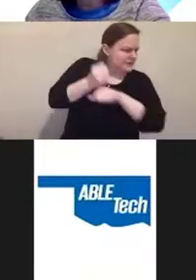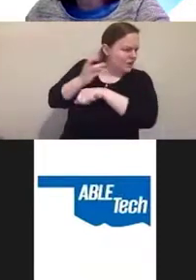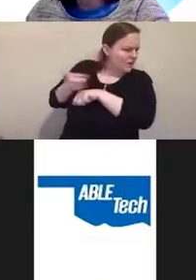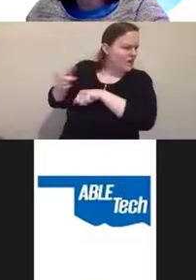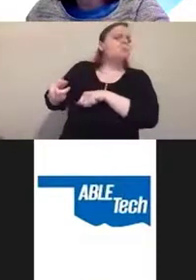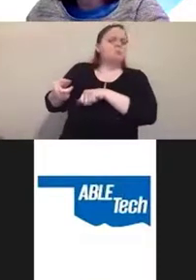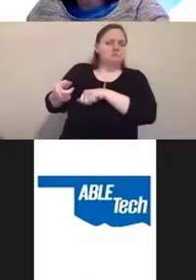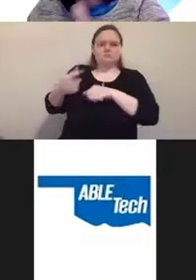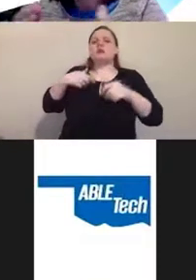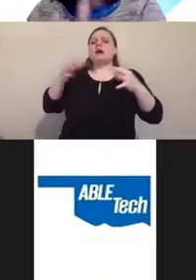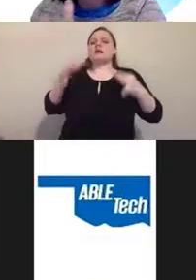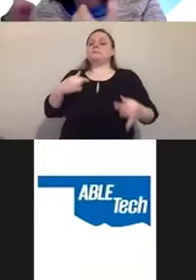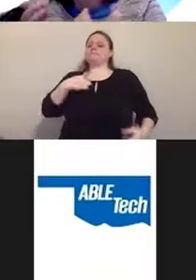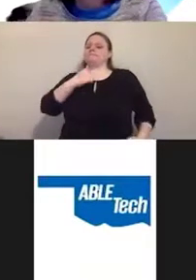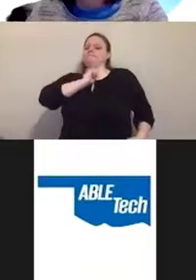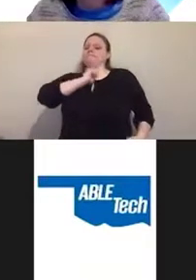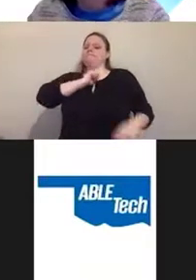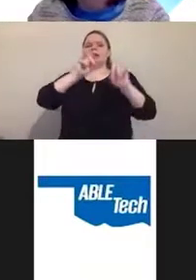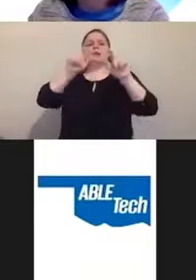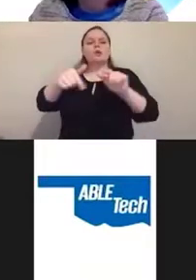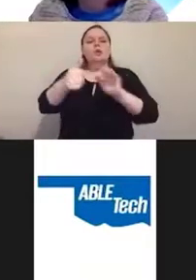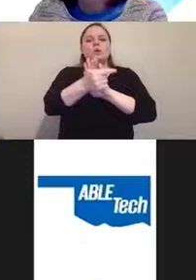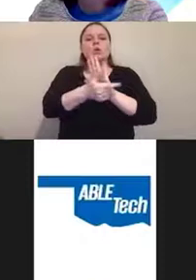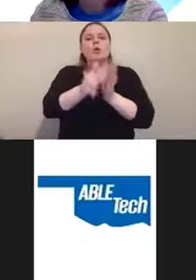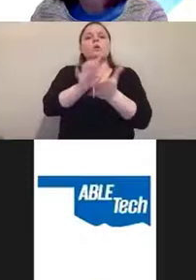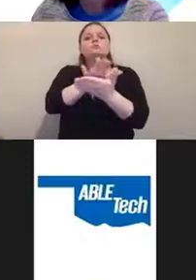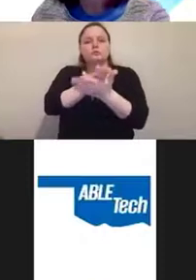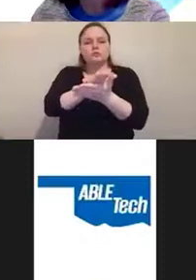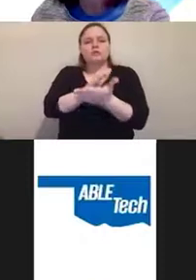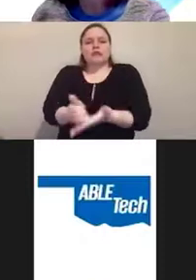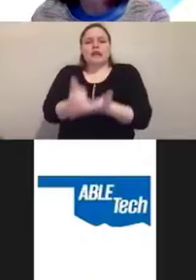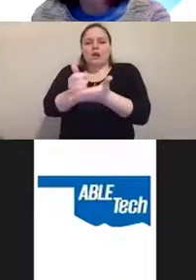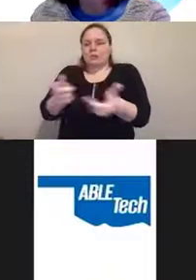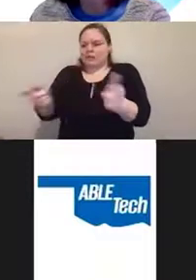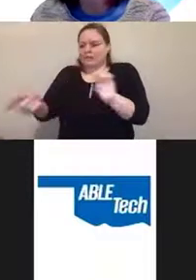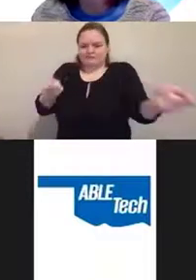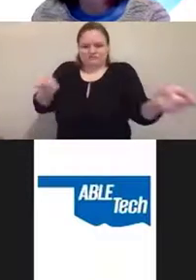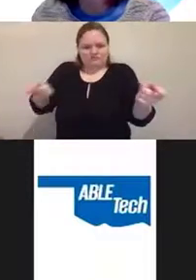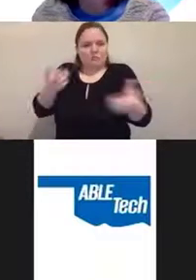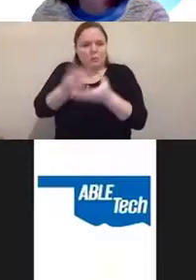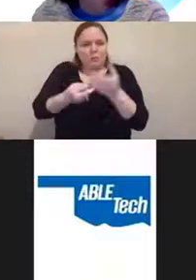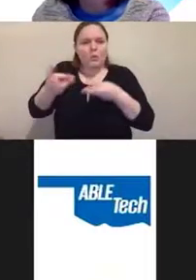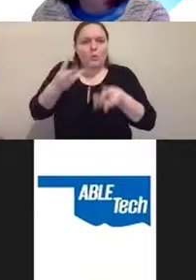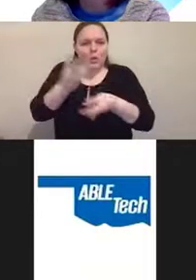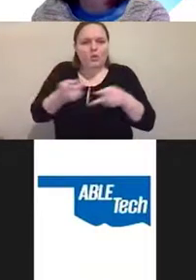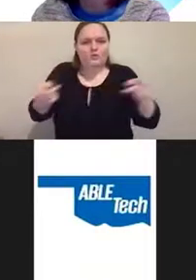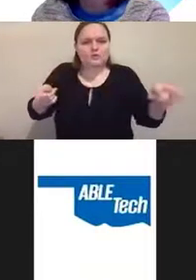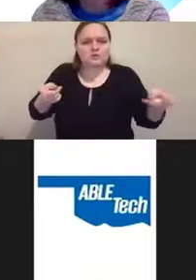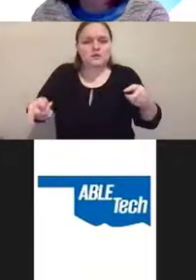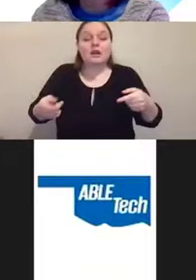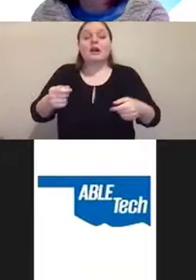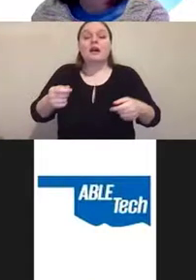of those people that translated for both worlds. And then about a decade after that, I got an MBA.